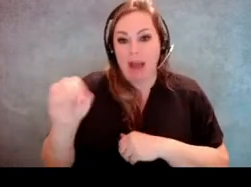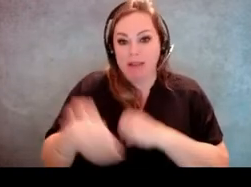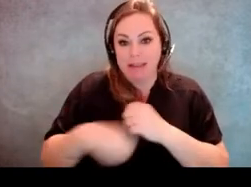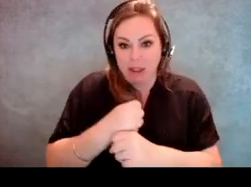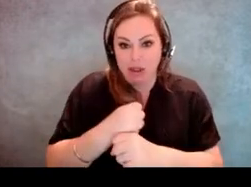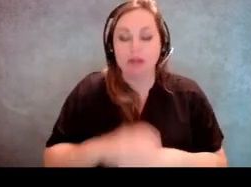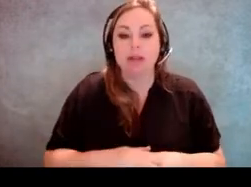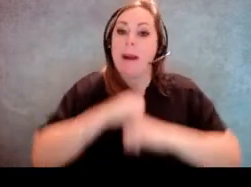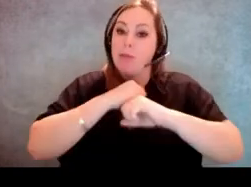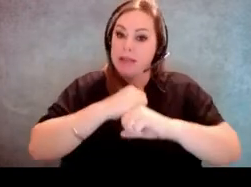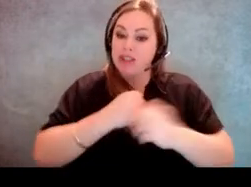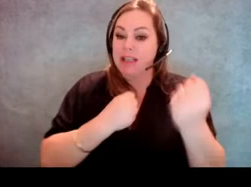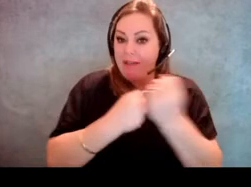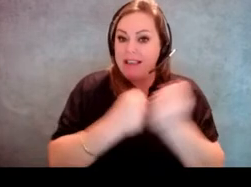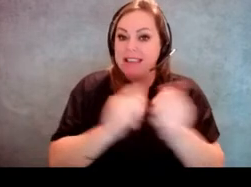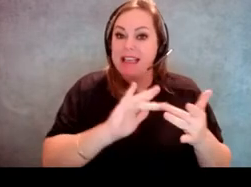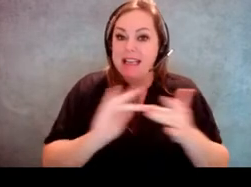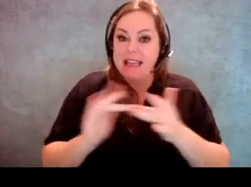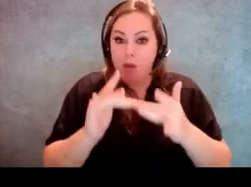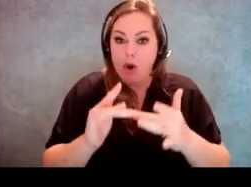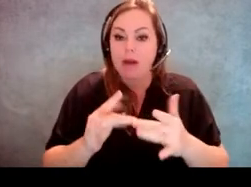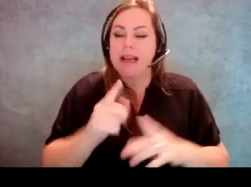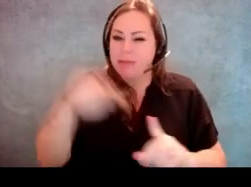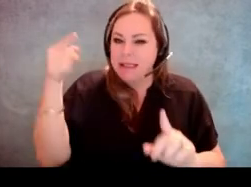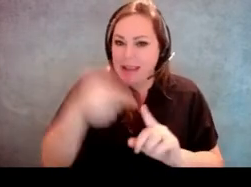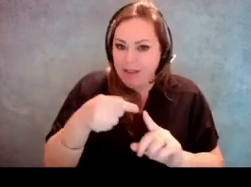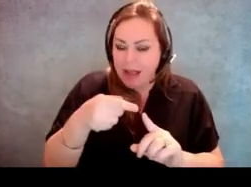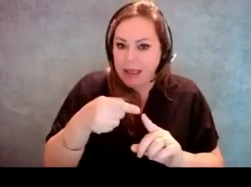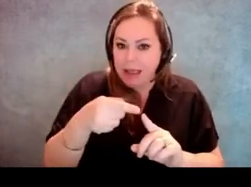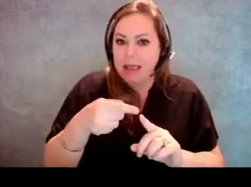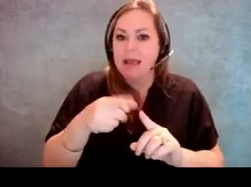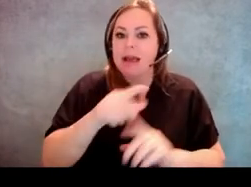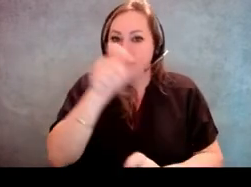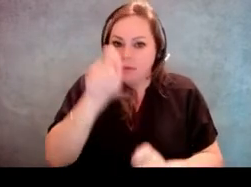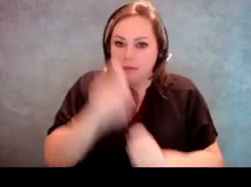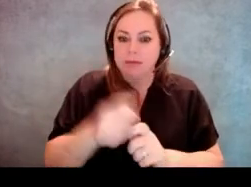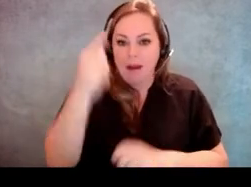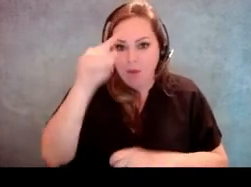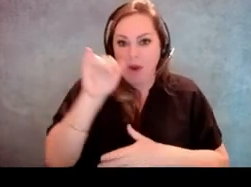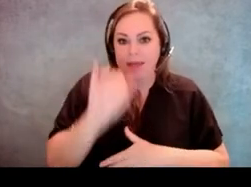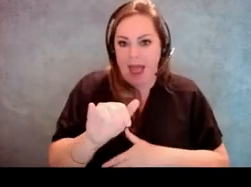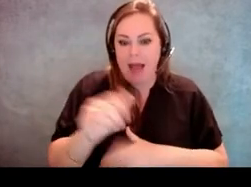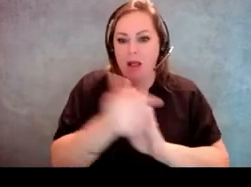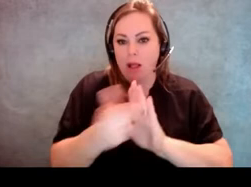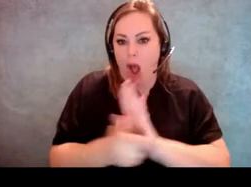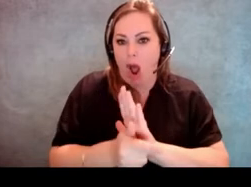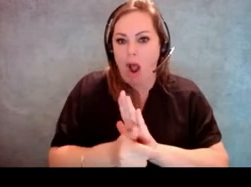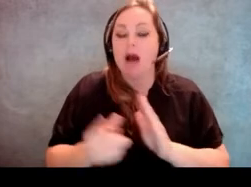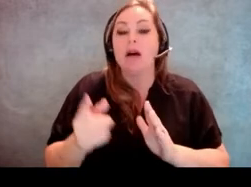the Protection and Advocacy Network was specifically designated in that law to provide